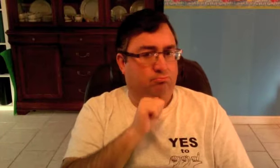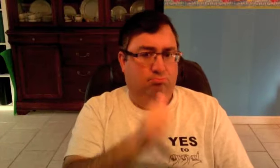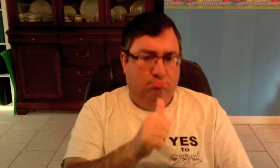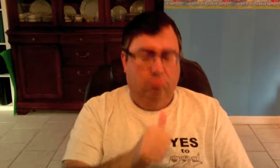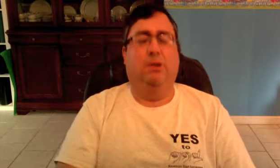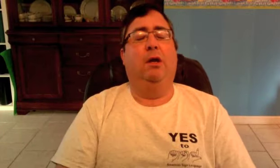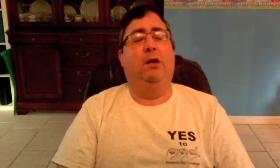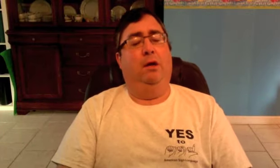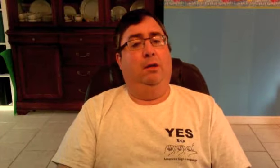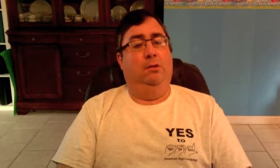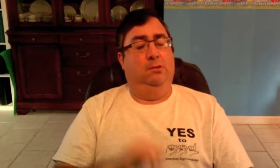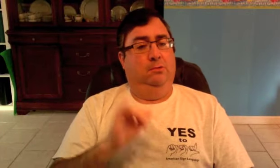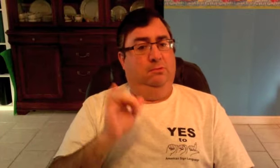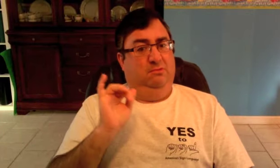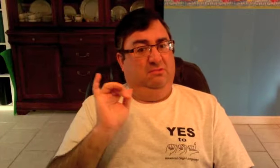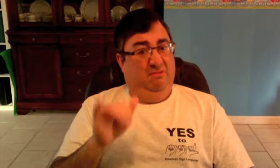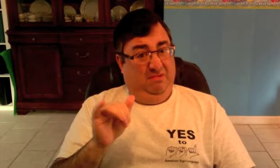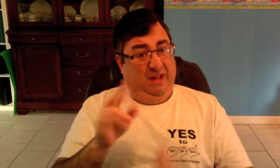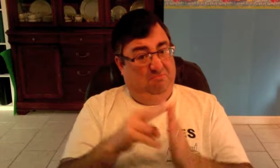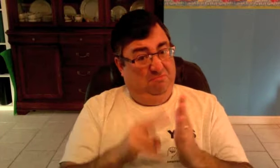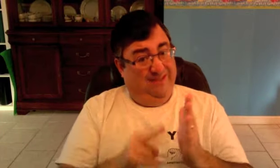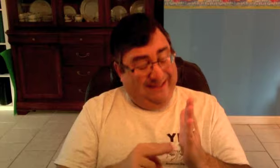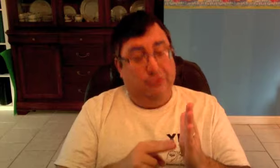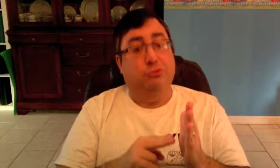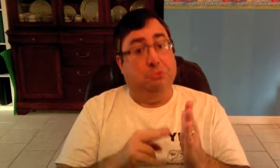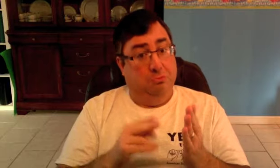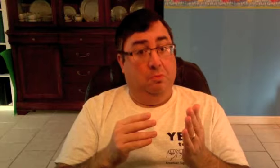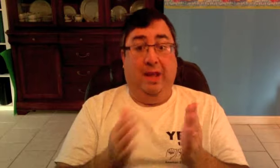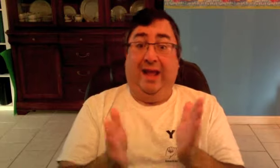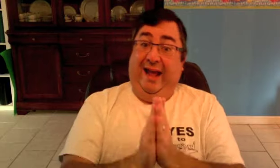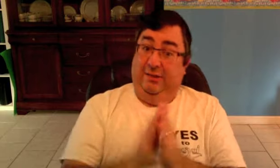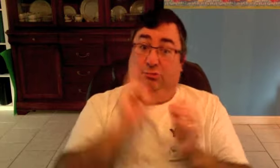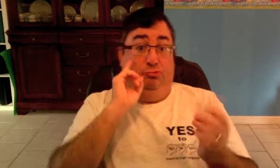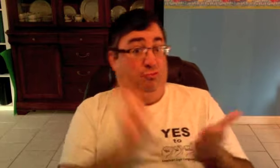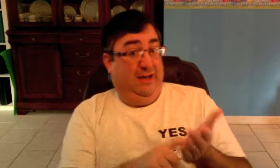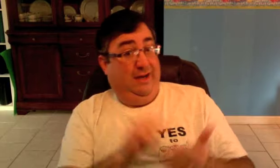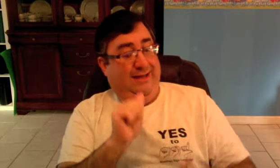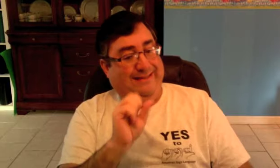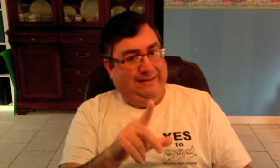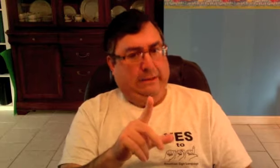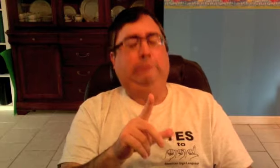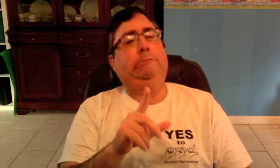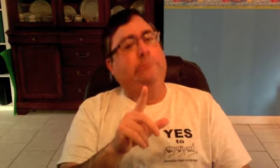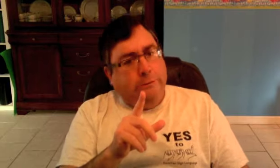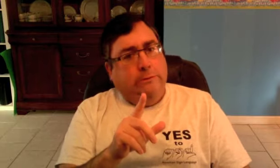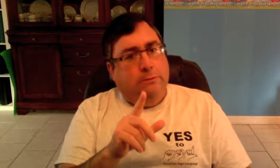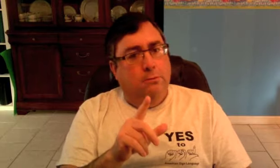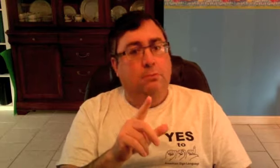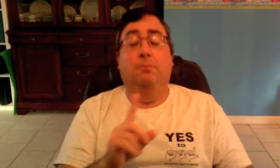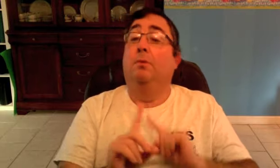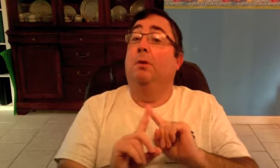And this petition is asking to recognize ASL. Problematic.